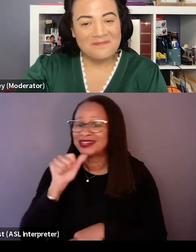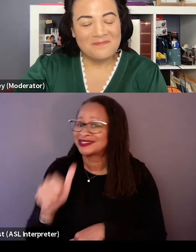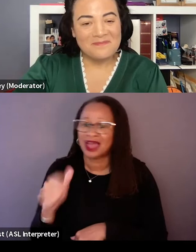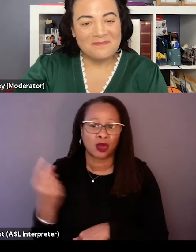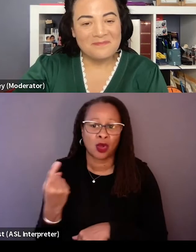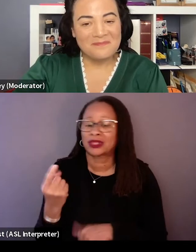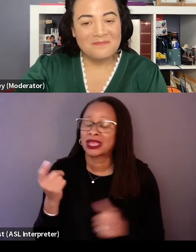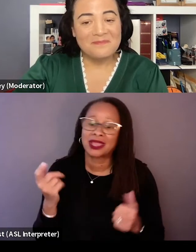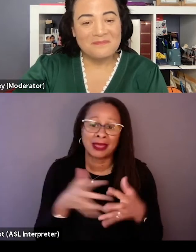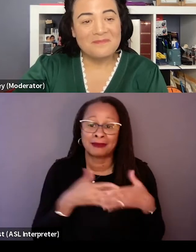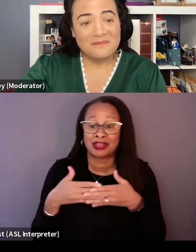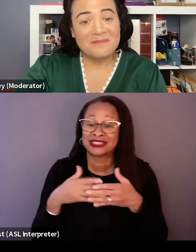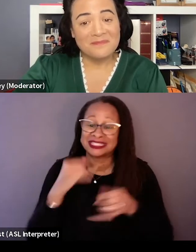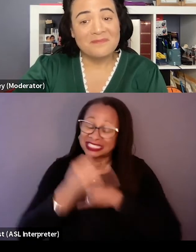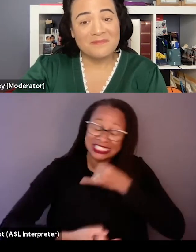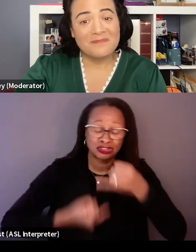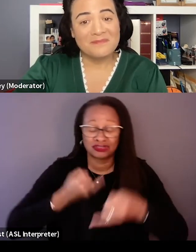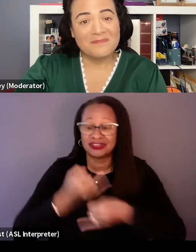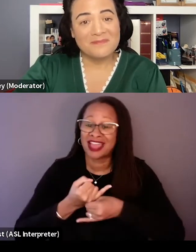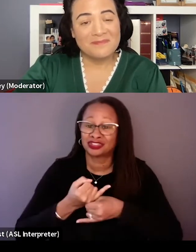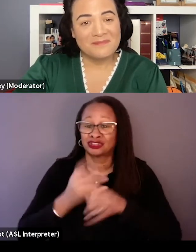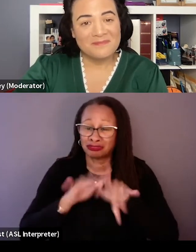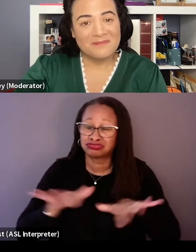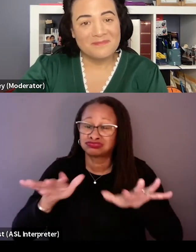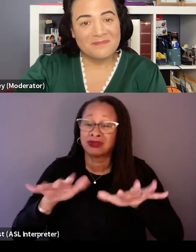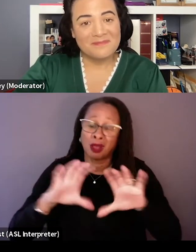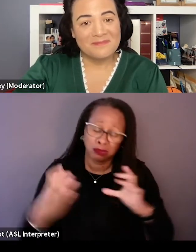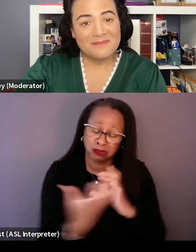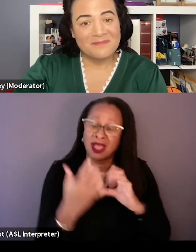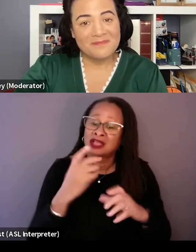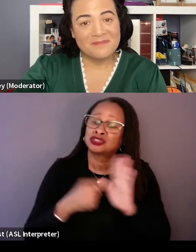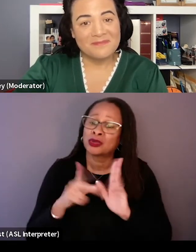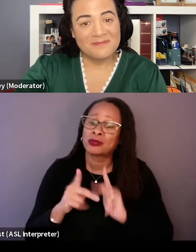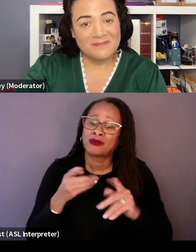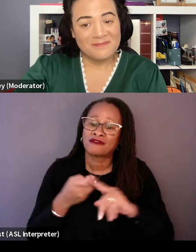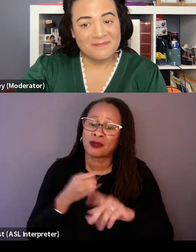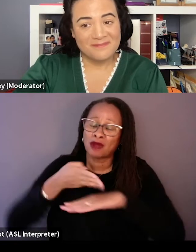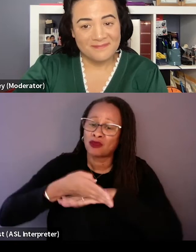this is like an international venture. And so showing people from around the world that worked on this